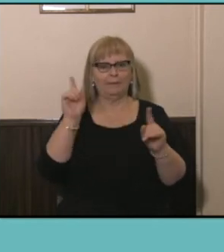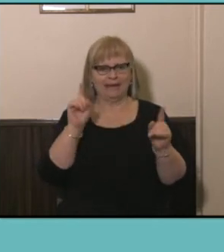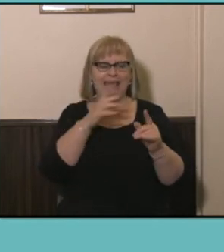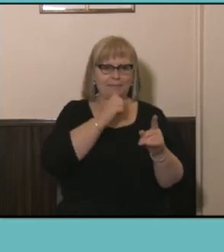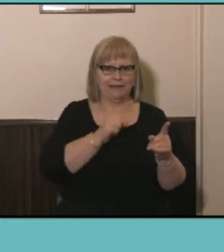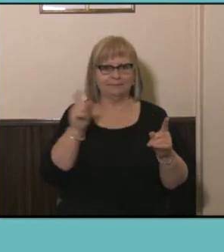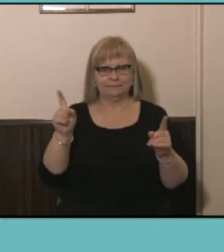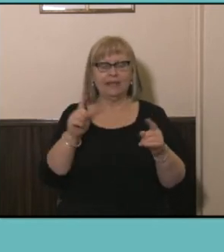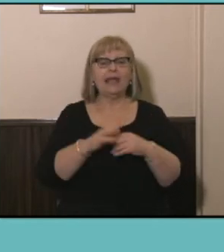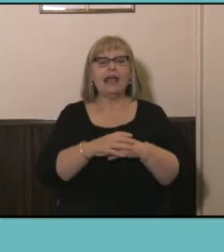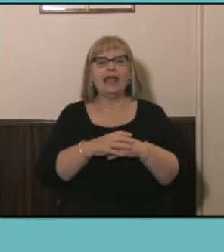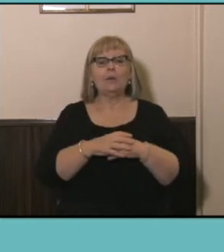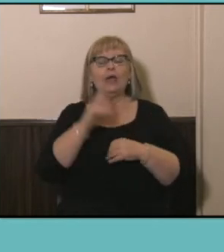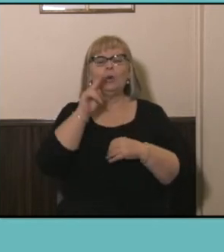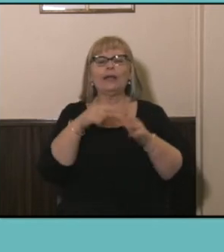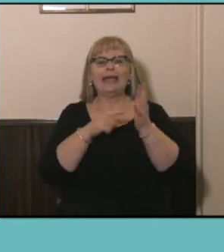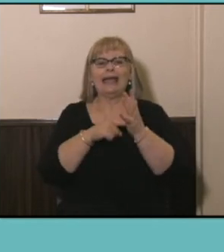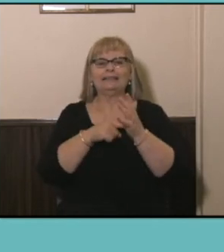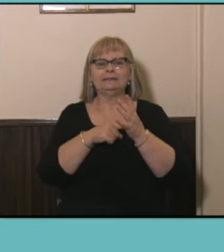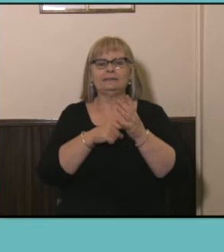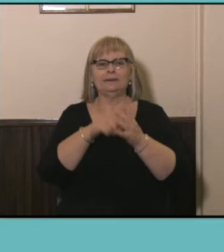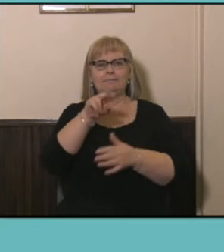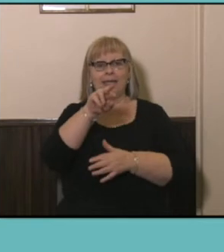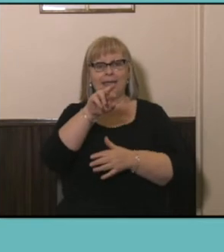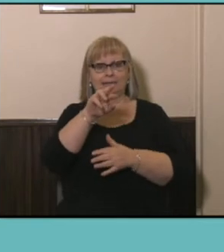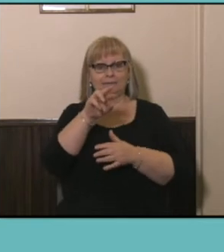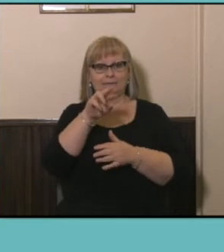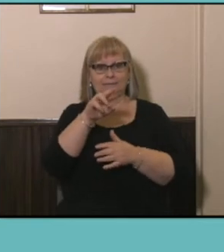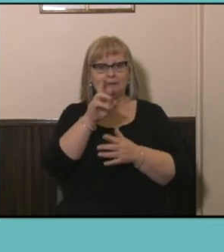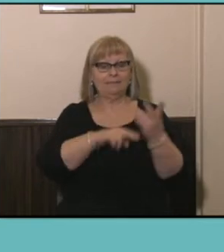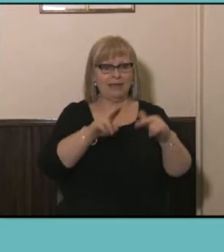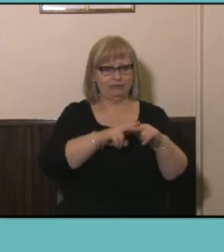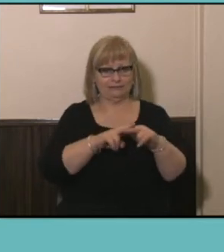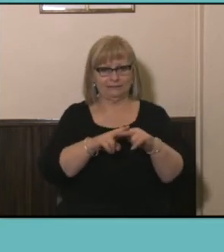when we're looking at paired parents, so our mothers and fathers in the Census